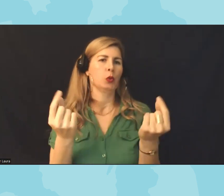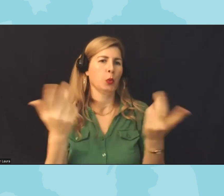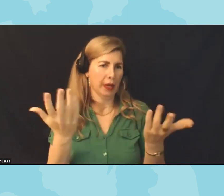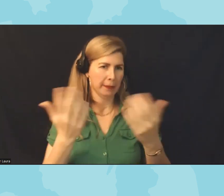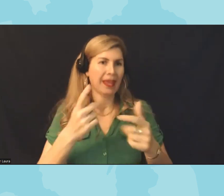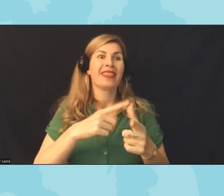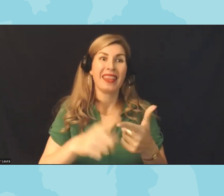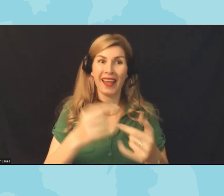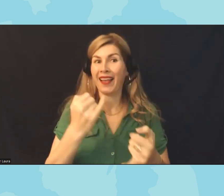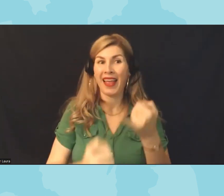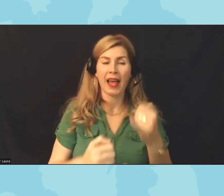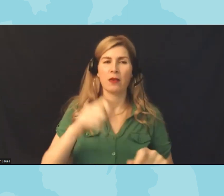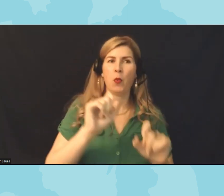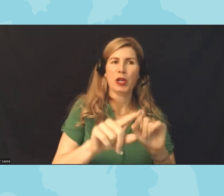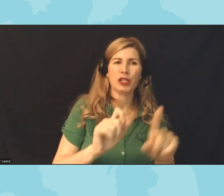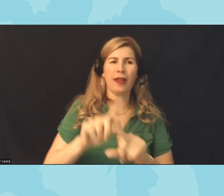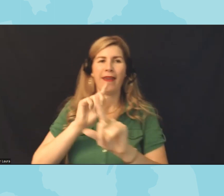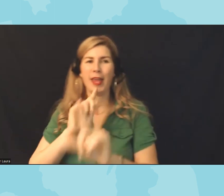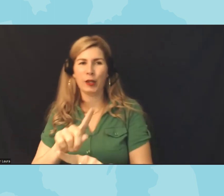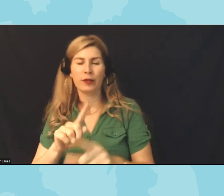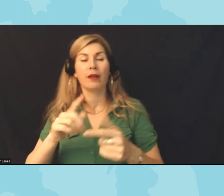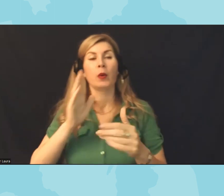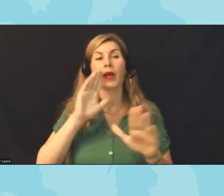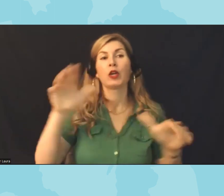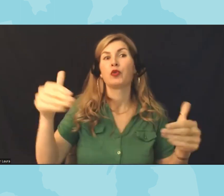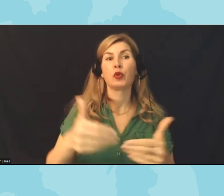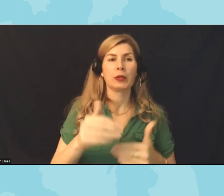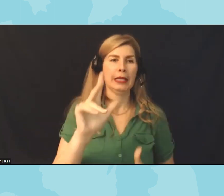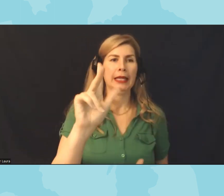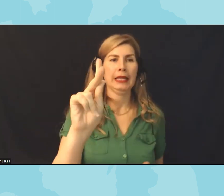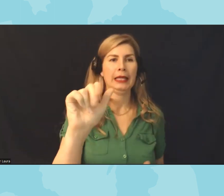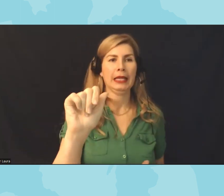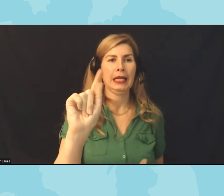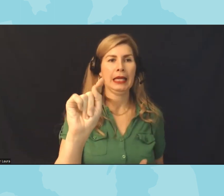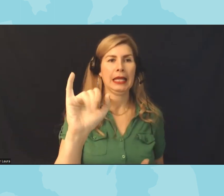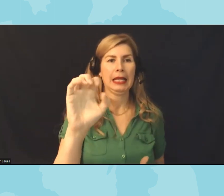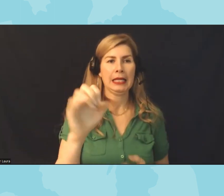further ado I would like introduce uh panelists we have Katie Blair who's the advocacy and public